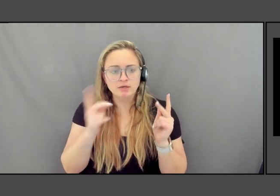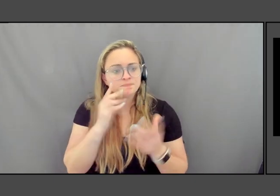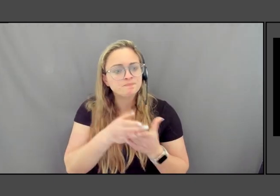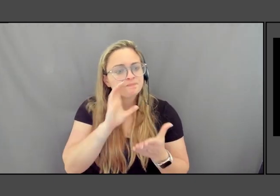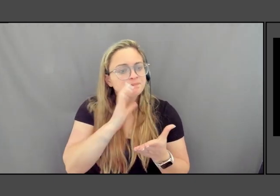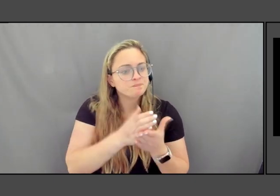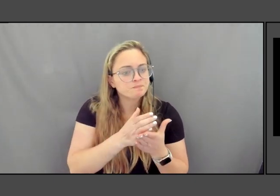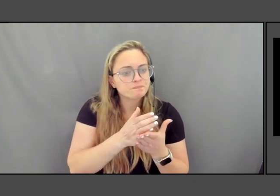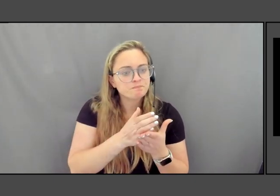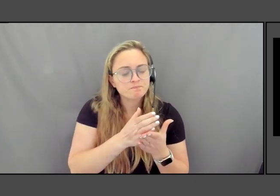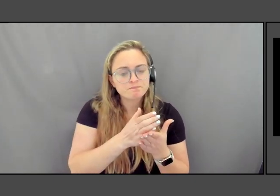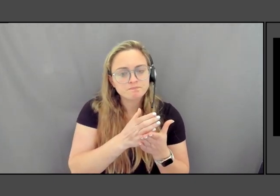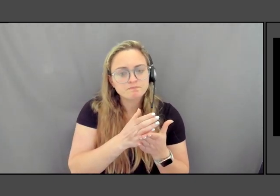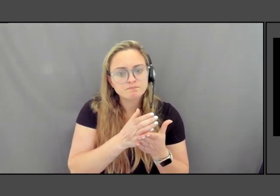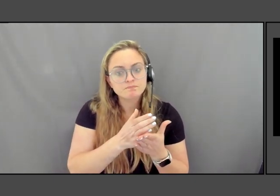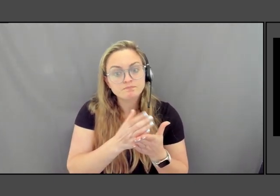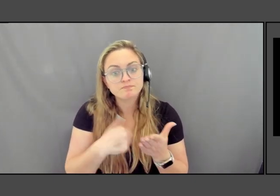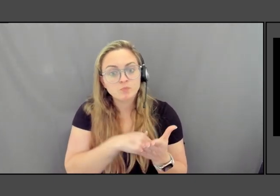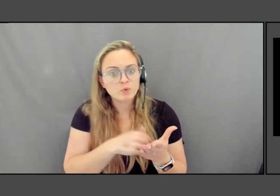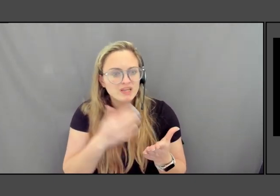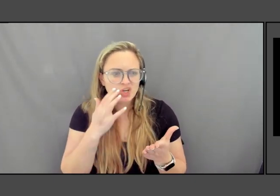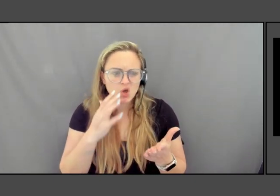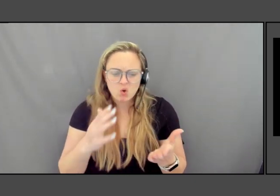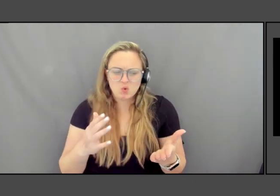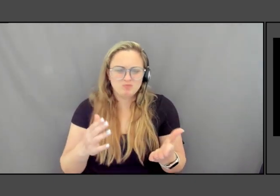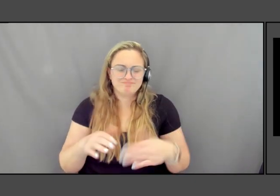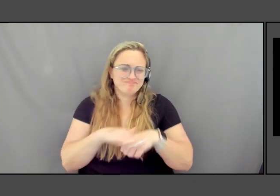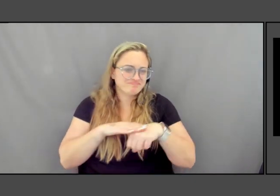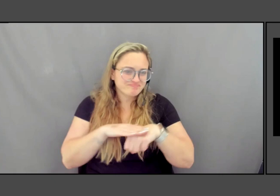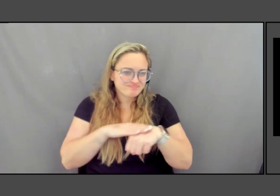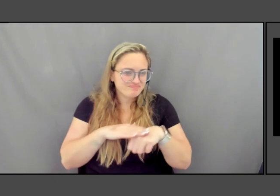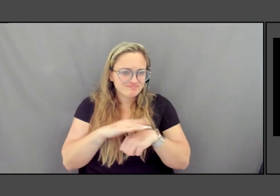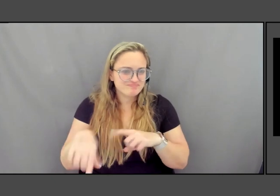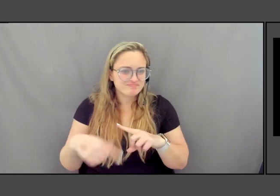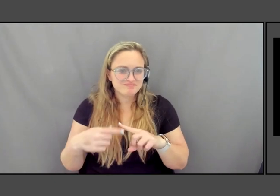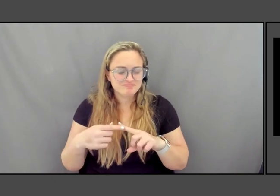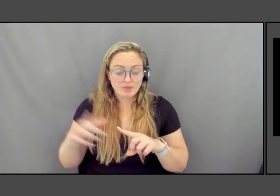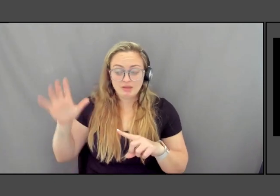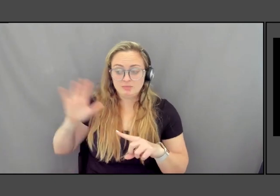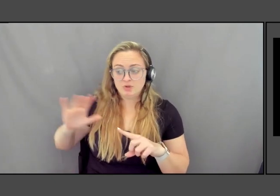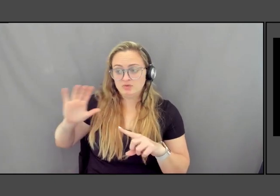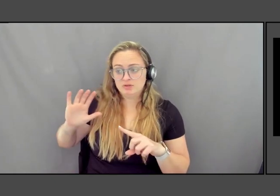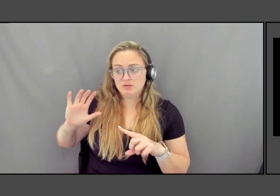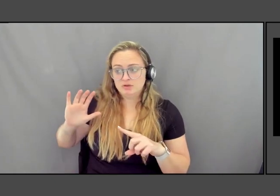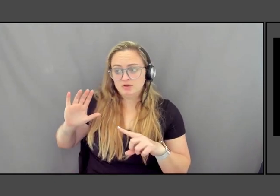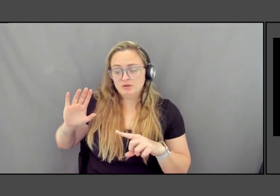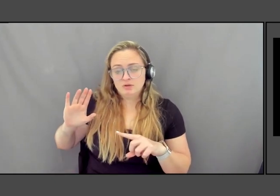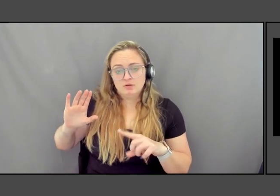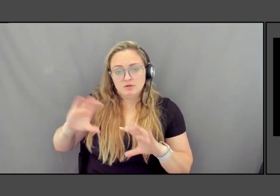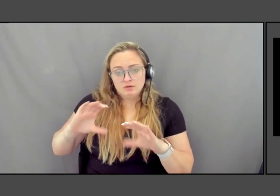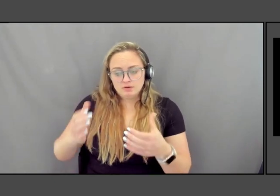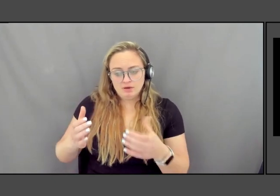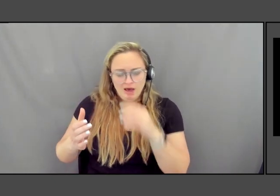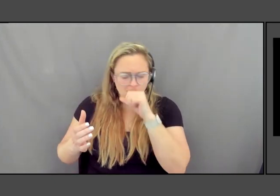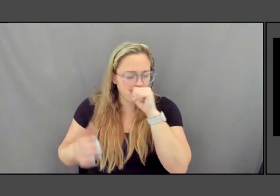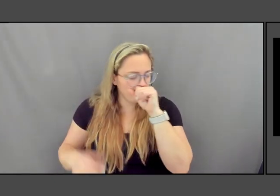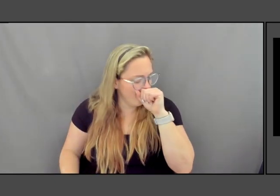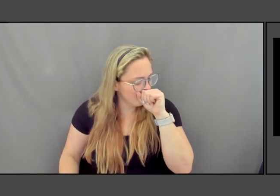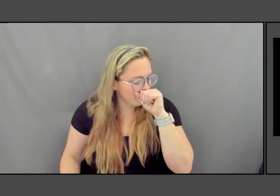We know so very little about previous civilizations that maybe lived 900 years ago.